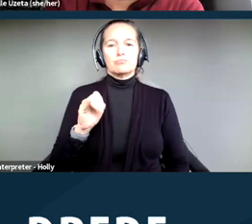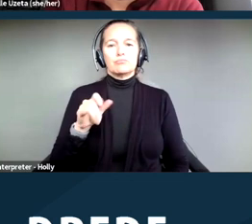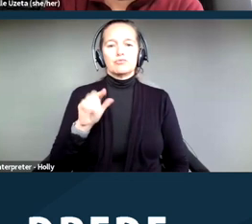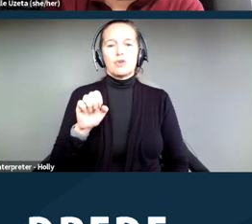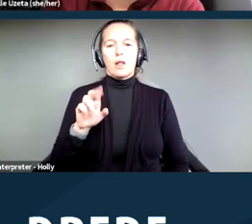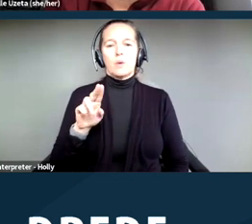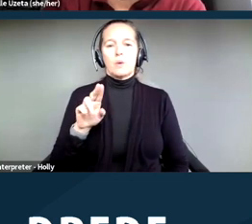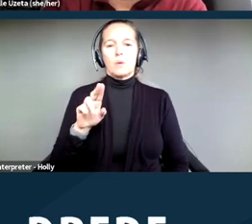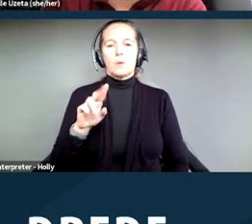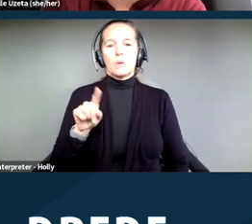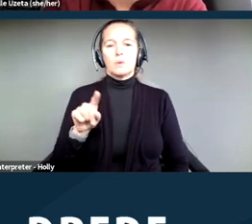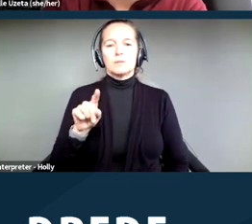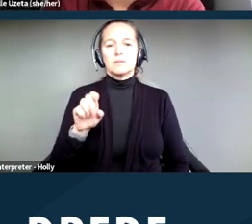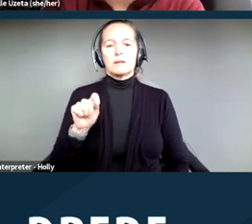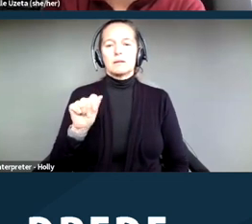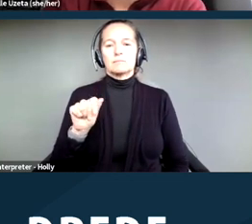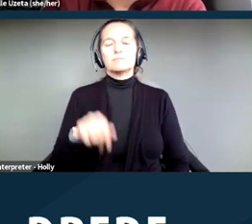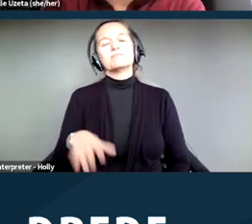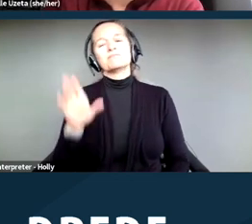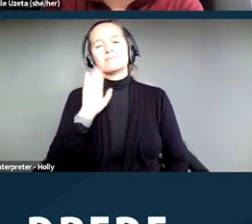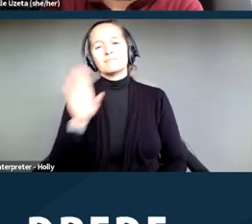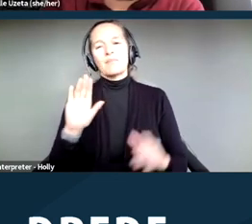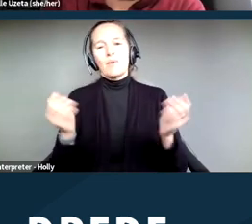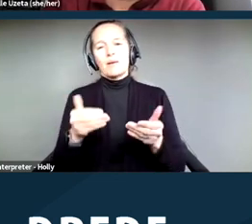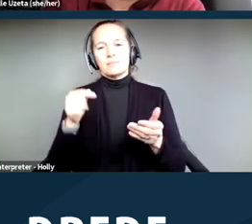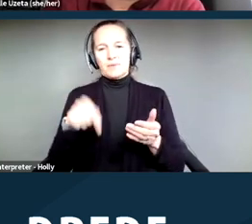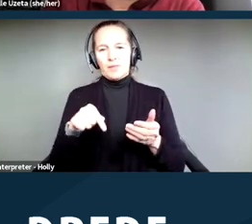Hi, everyone. Welcome to our webinar on How Reasonable Accommodations